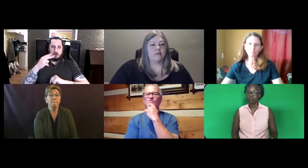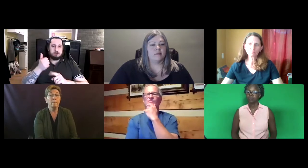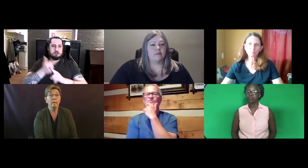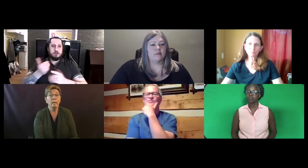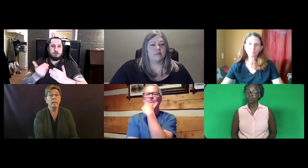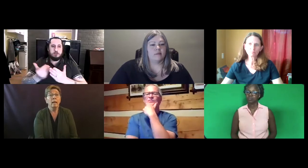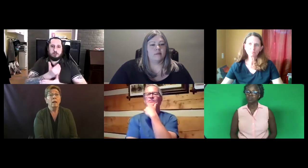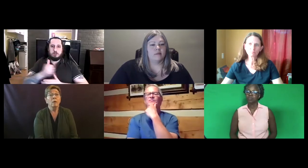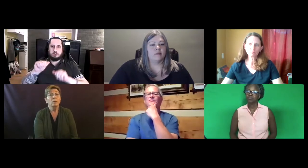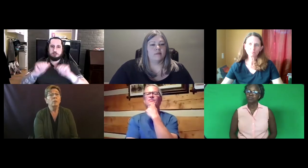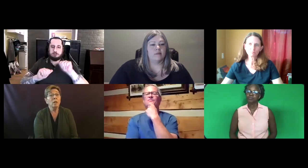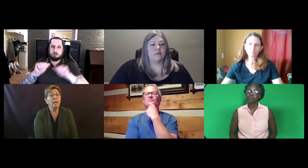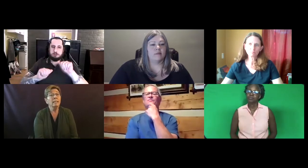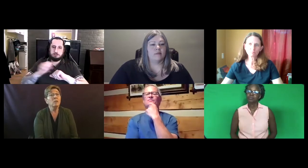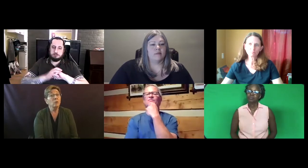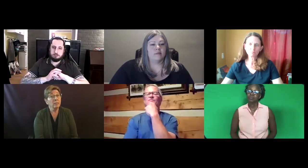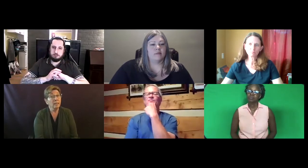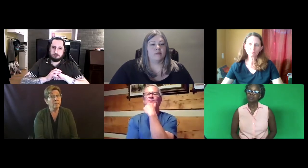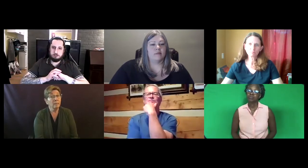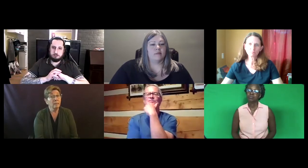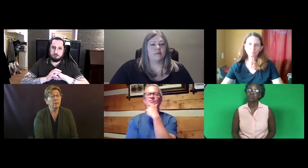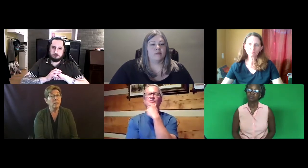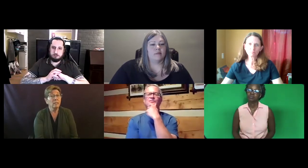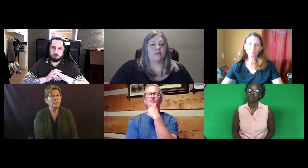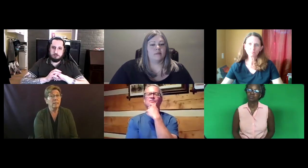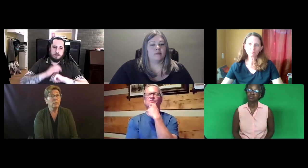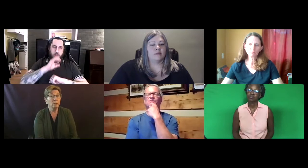Utah is a new assessment.